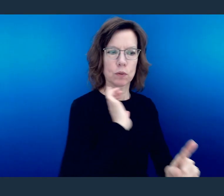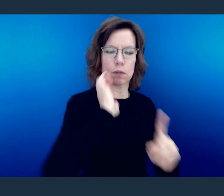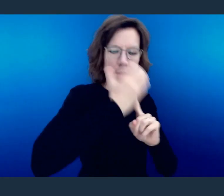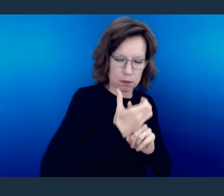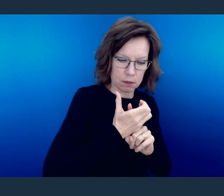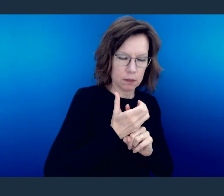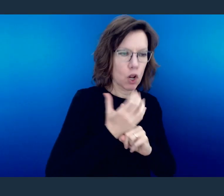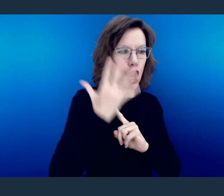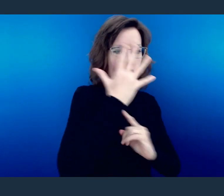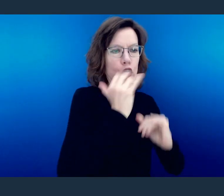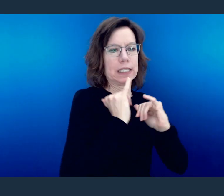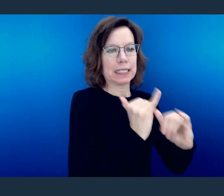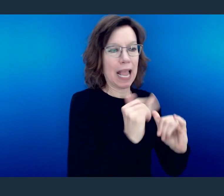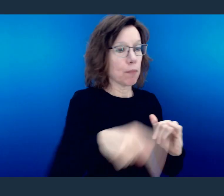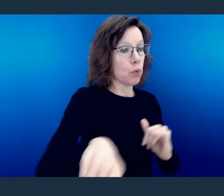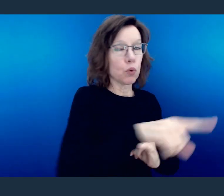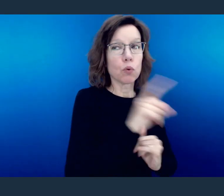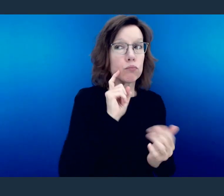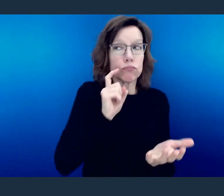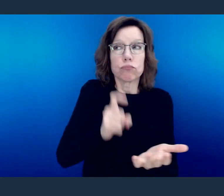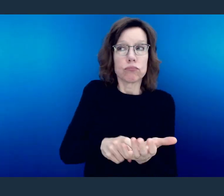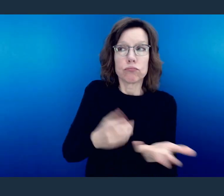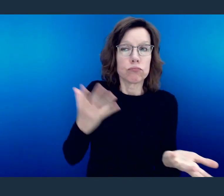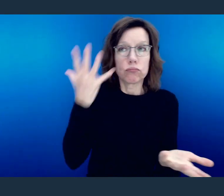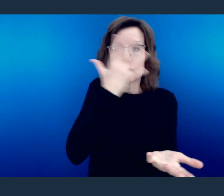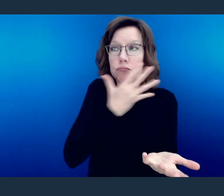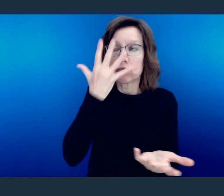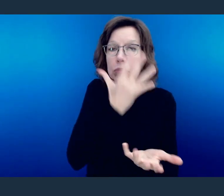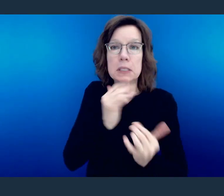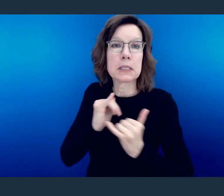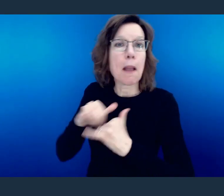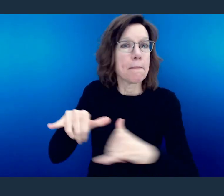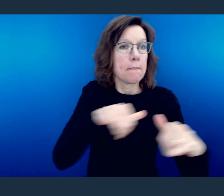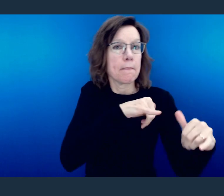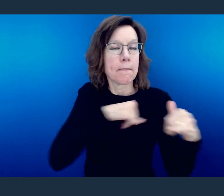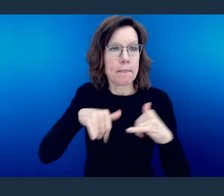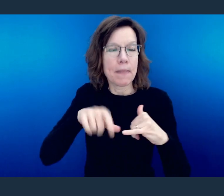things around them so that people could not distinguish them from the other things.